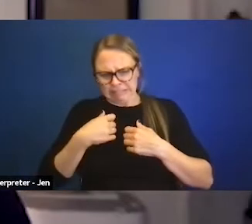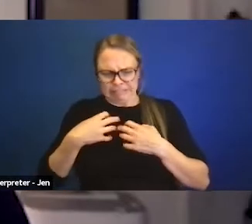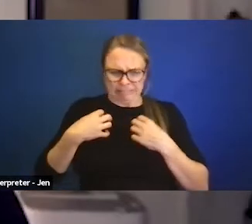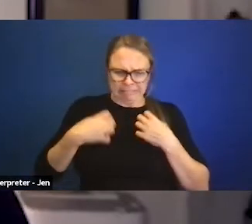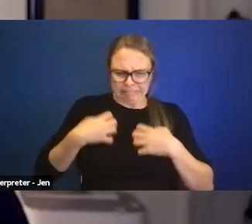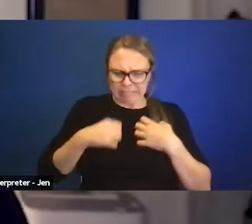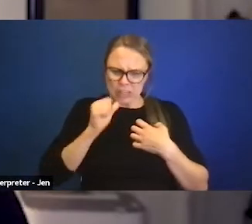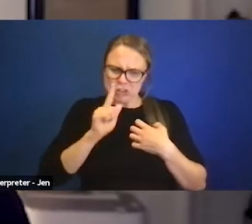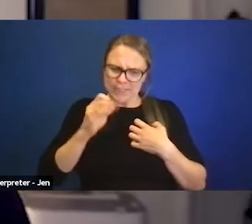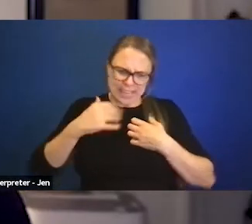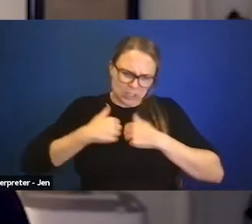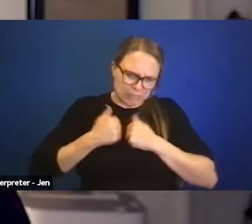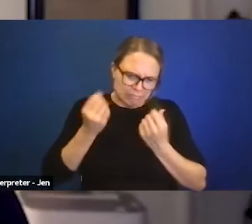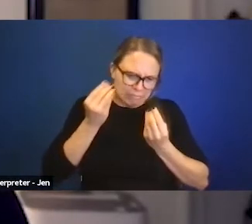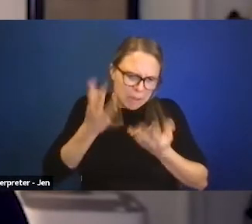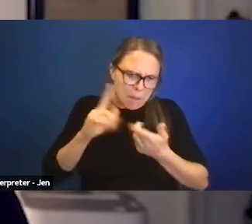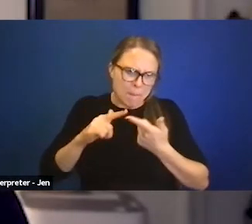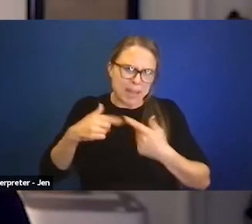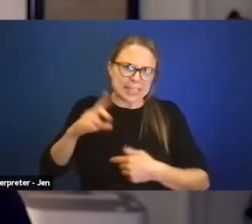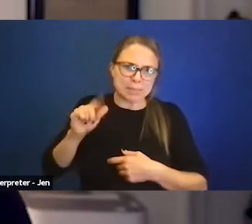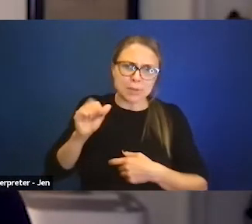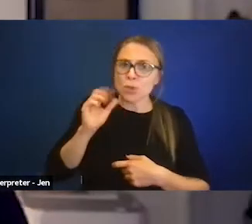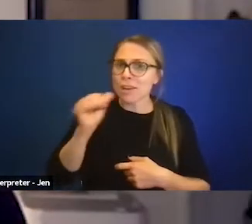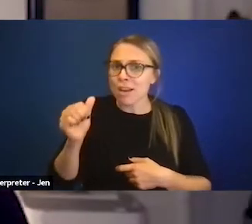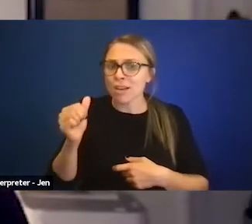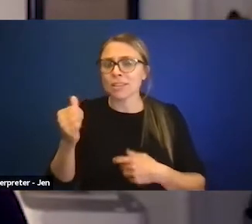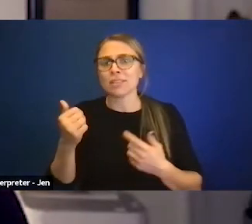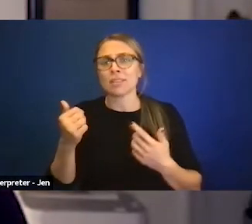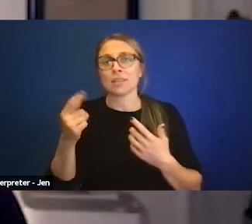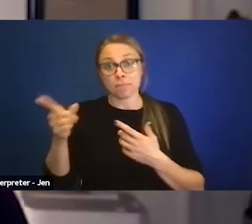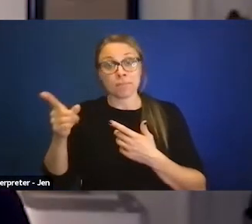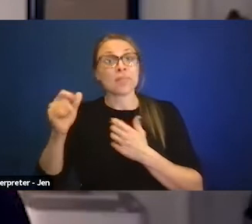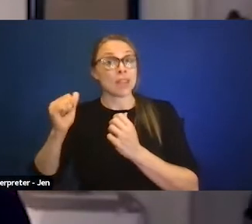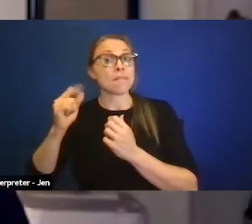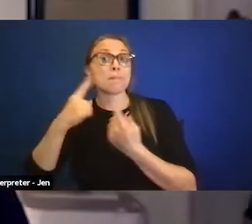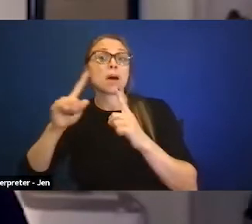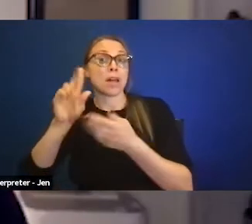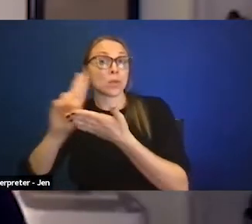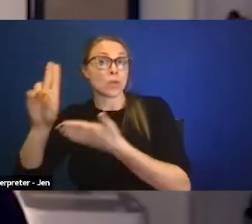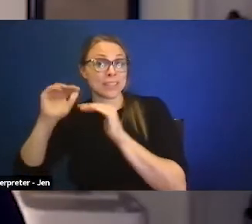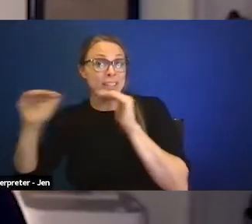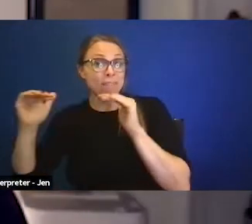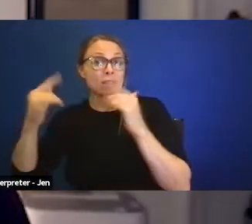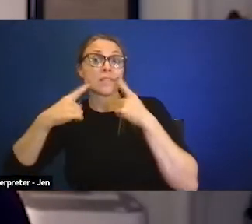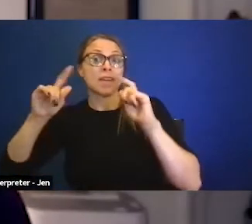In part, I think that is addressed at the university level, excuse me,